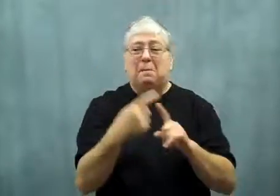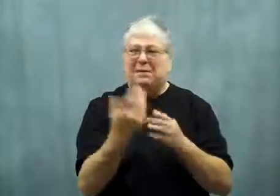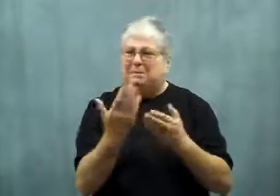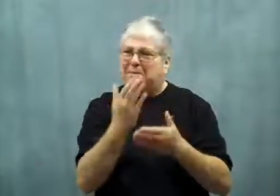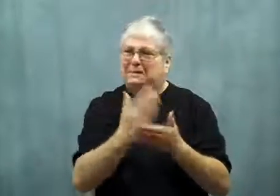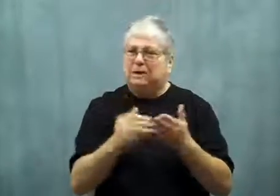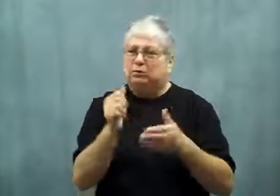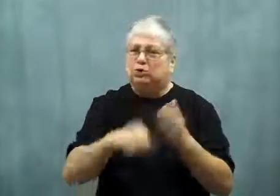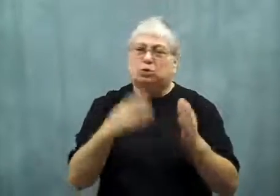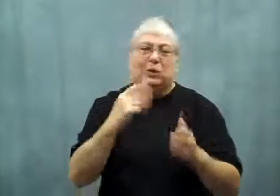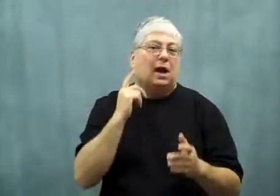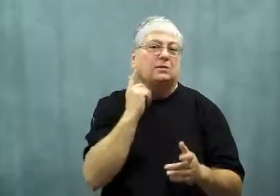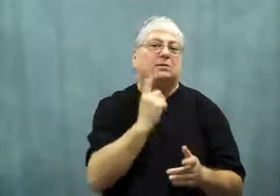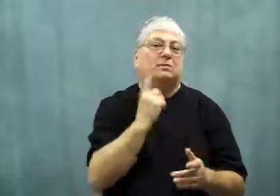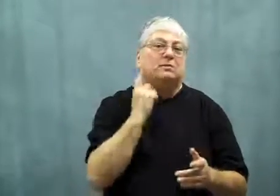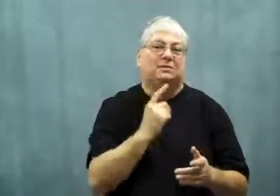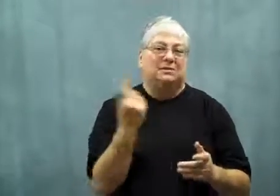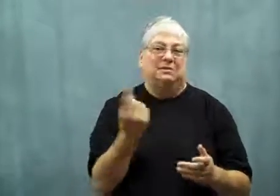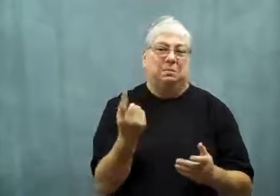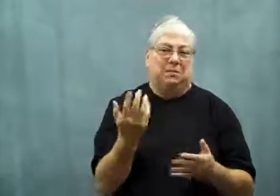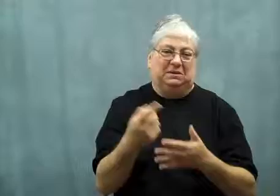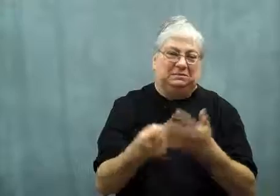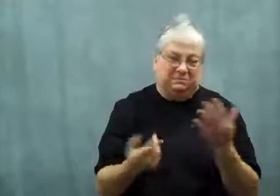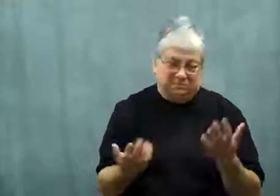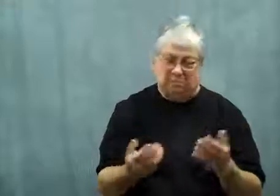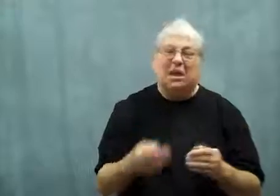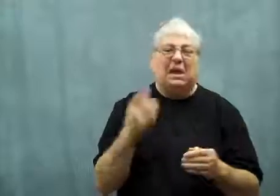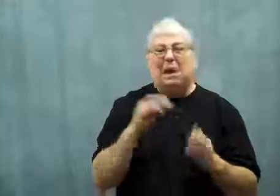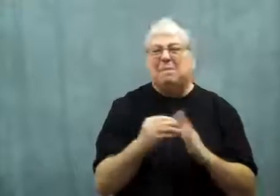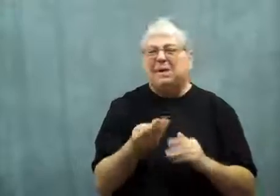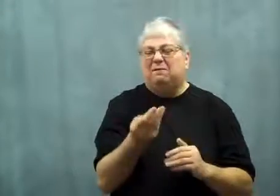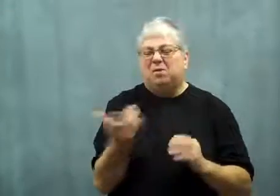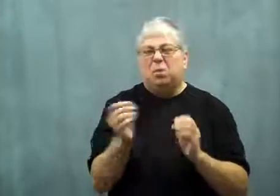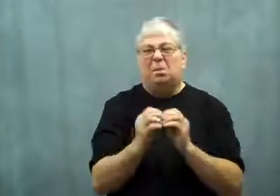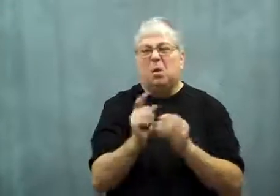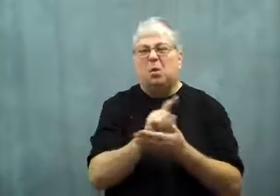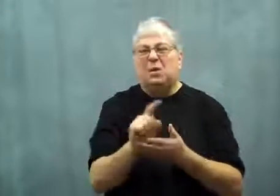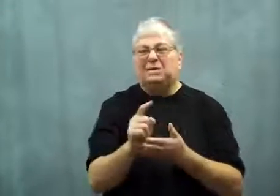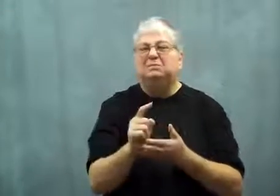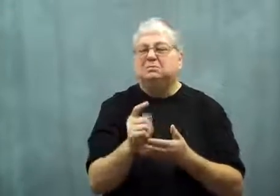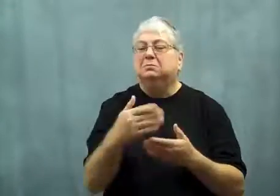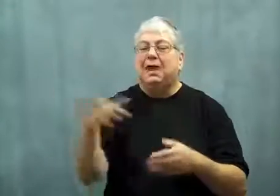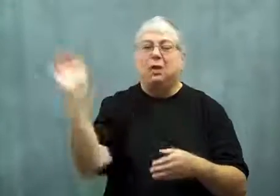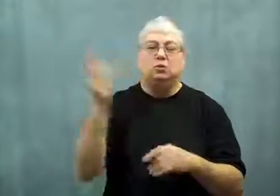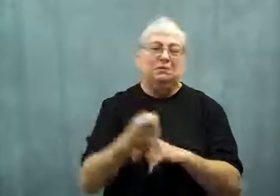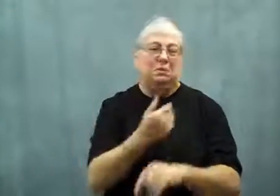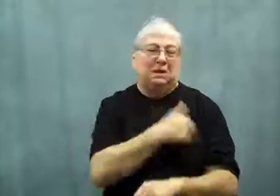She may also need surgery on her jaw.